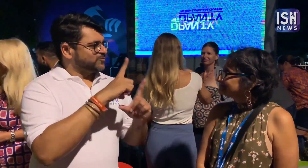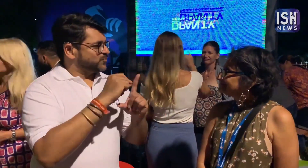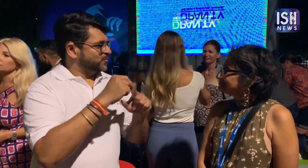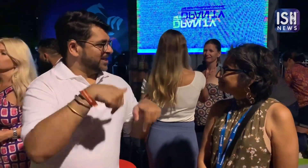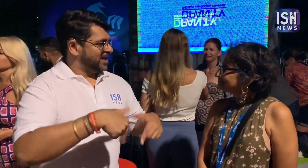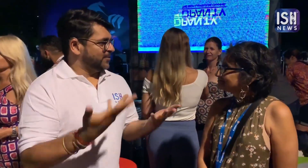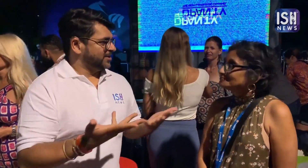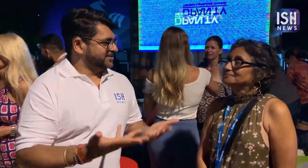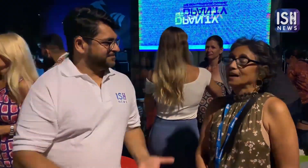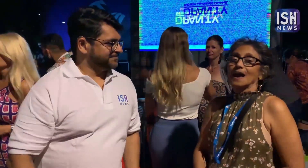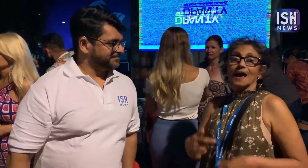What are you doing here?